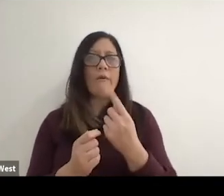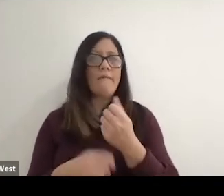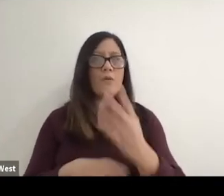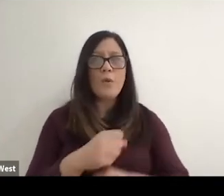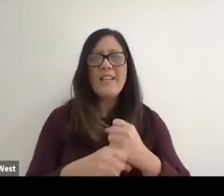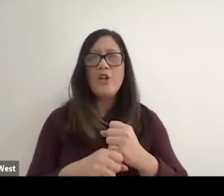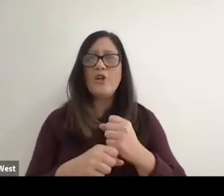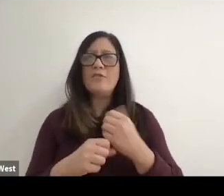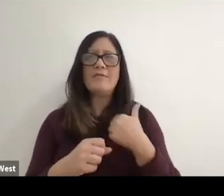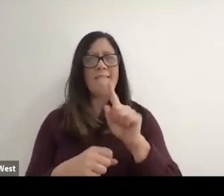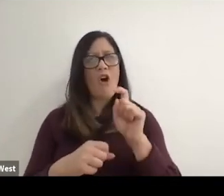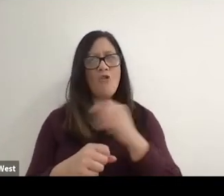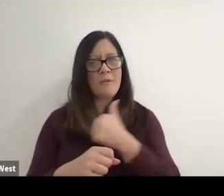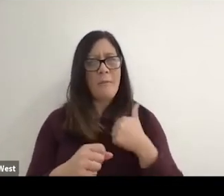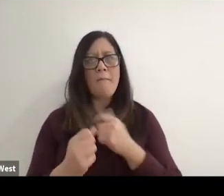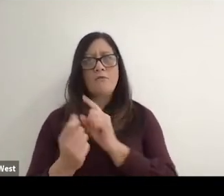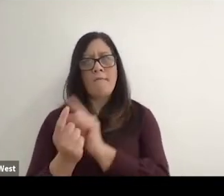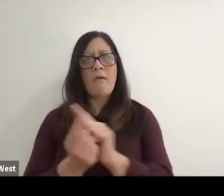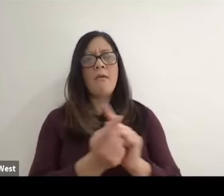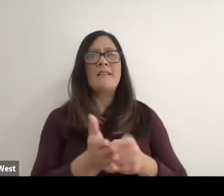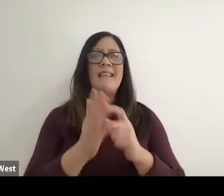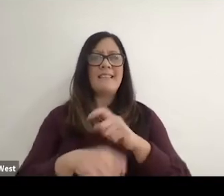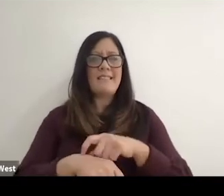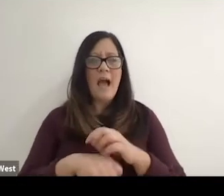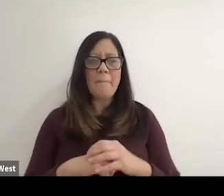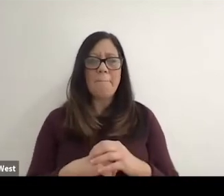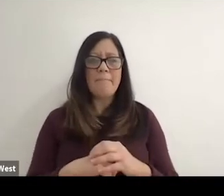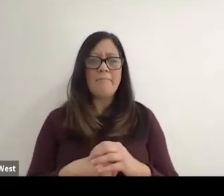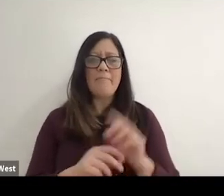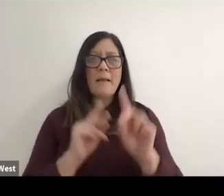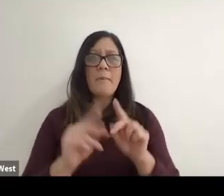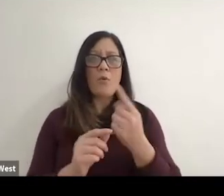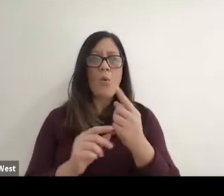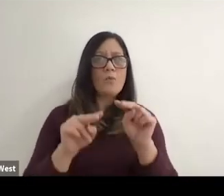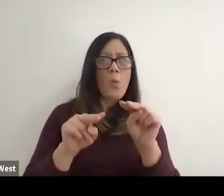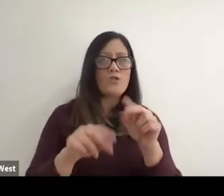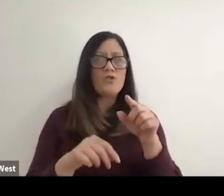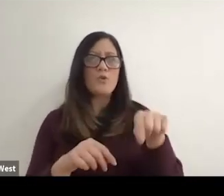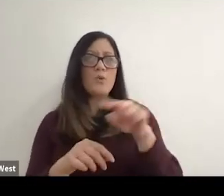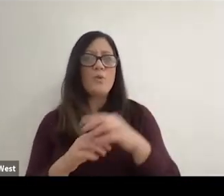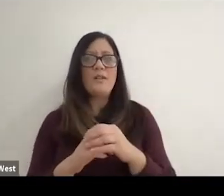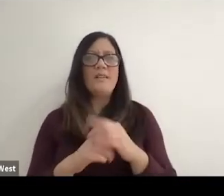so it it takes time again and you people are always watching you. That's what I tell younger people